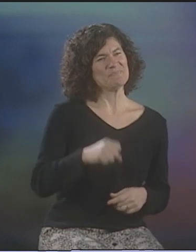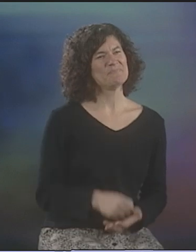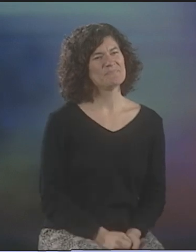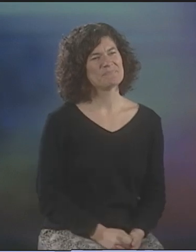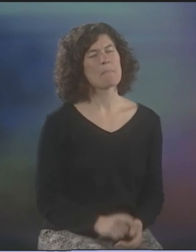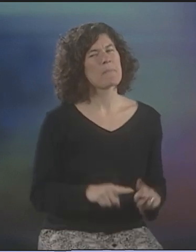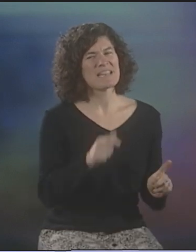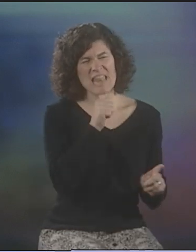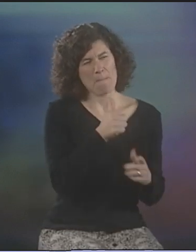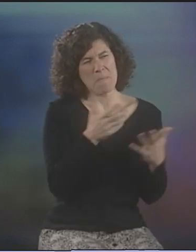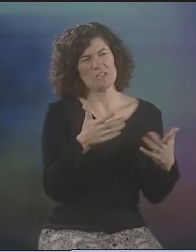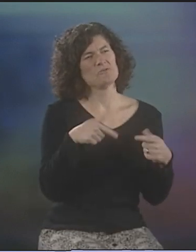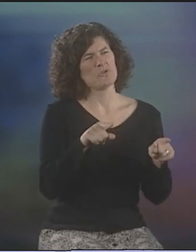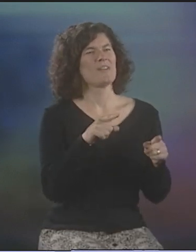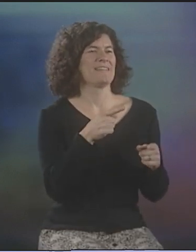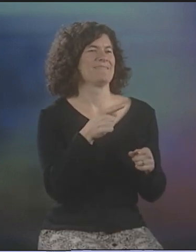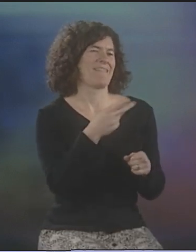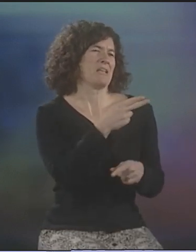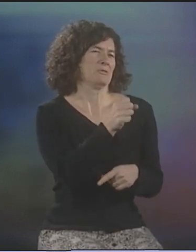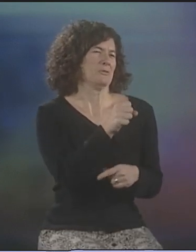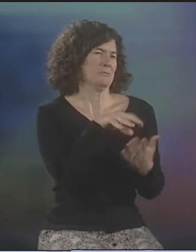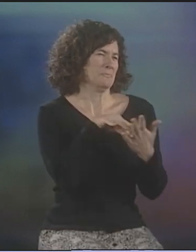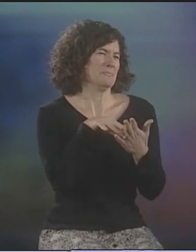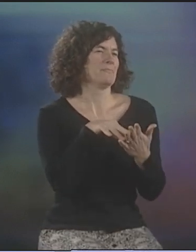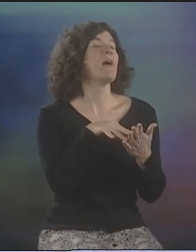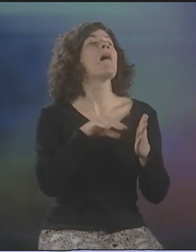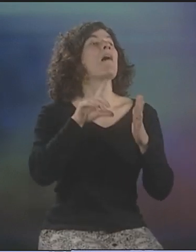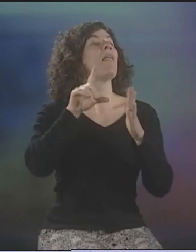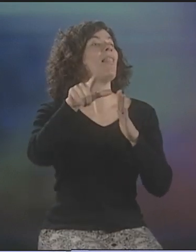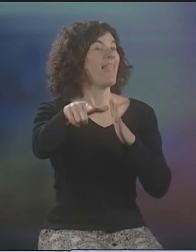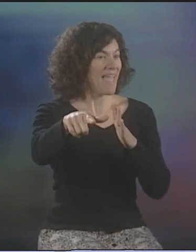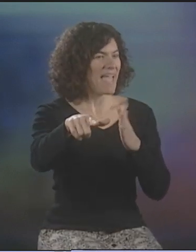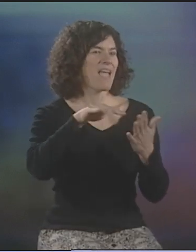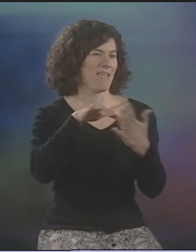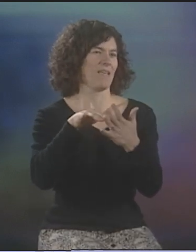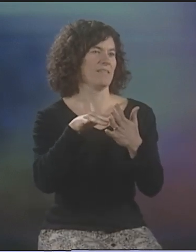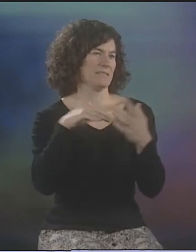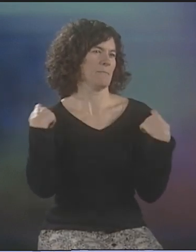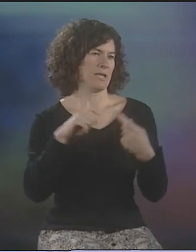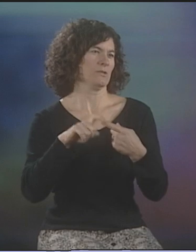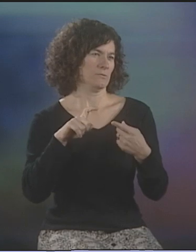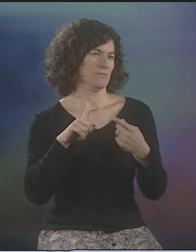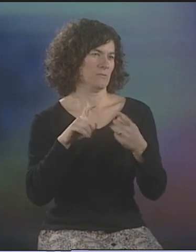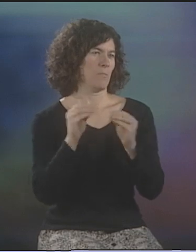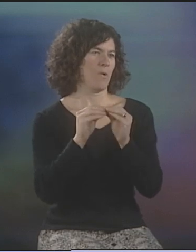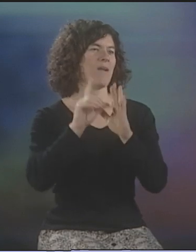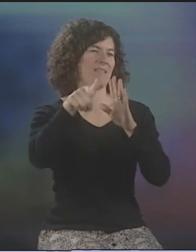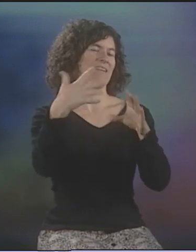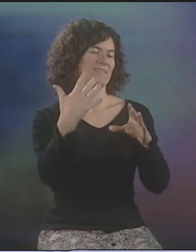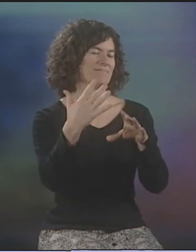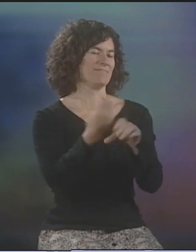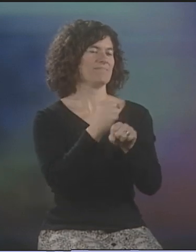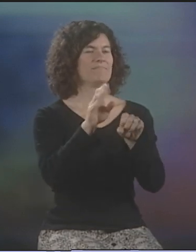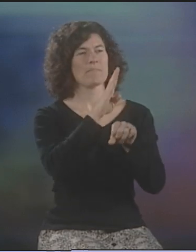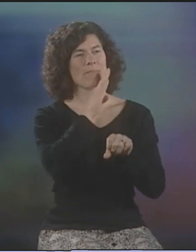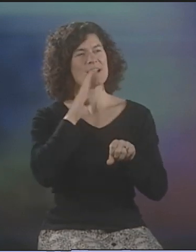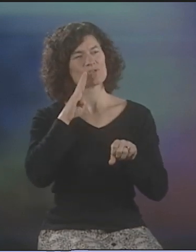I DIDN'T AT THAT TIME. I DIDN'T KNOW THAT MUCH, BUT LATER ON, I GOT MY BACHELOR'S IN SPANISH,